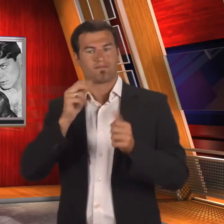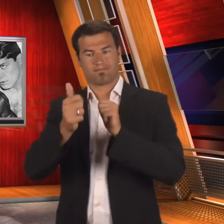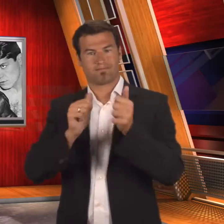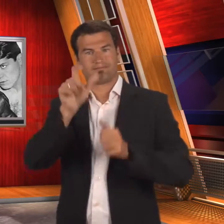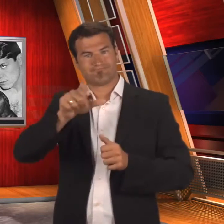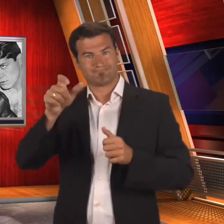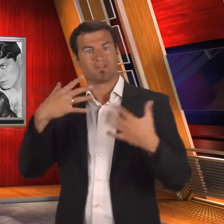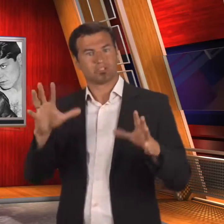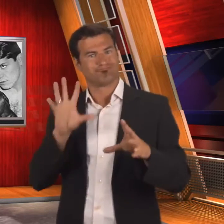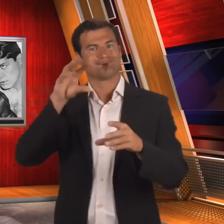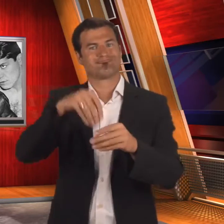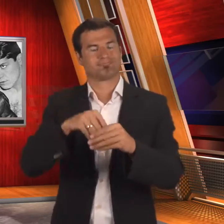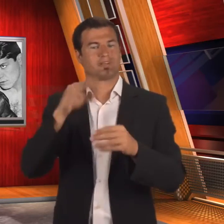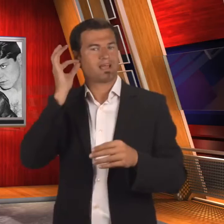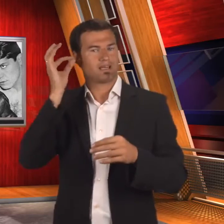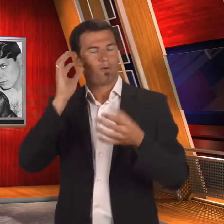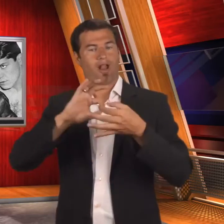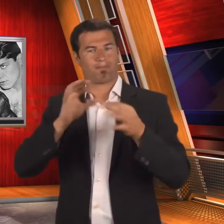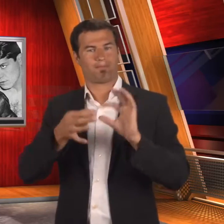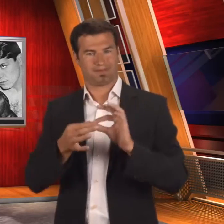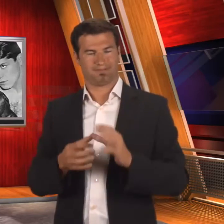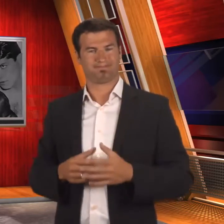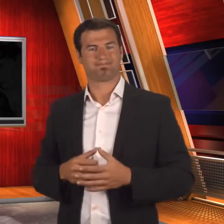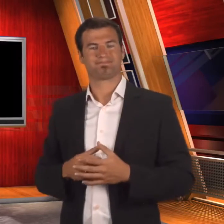Olympics.